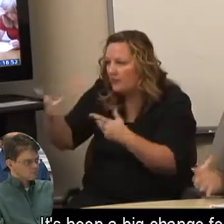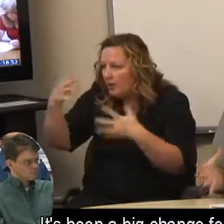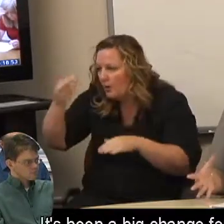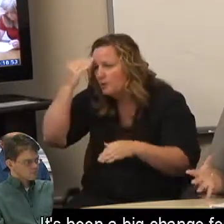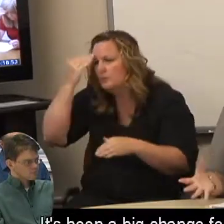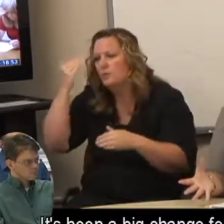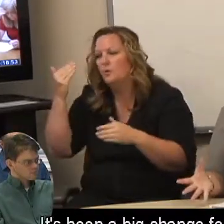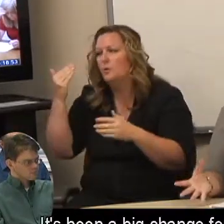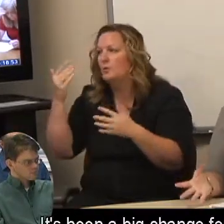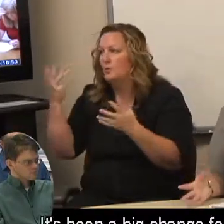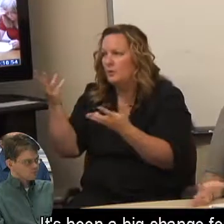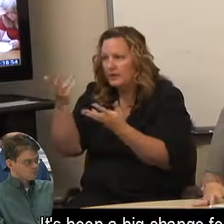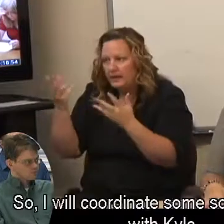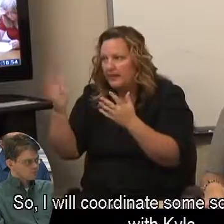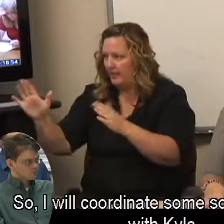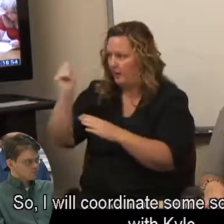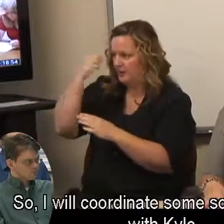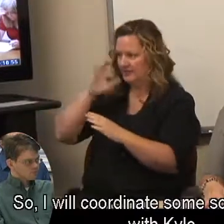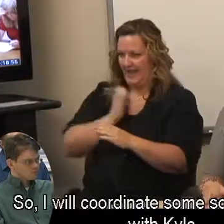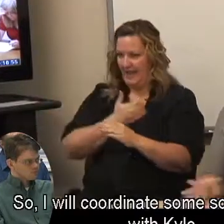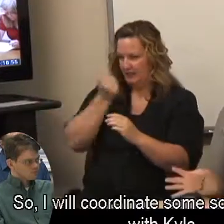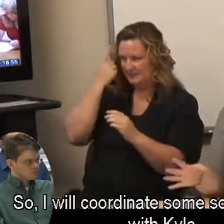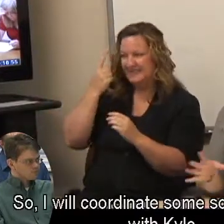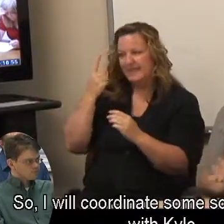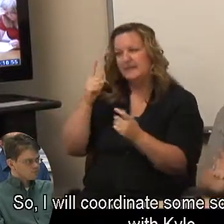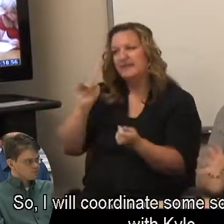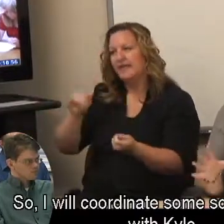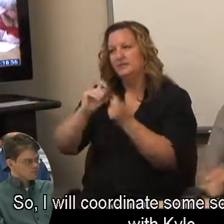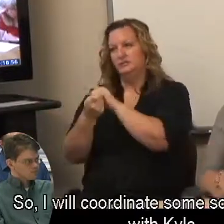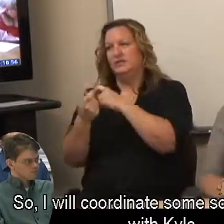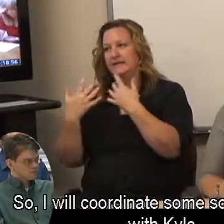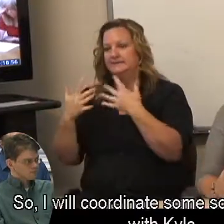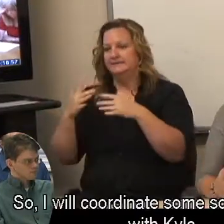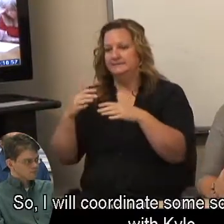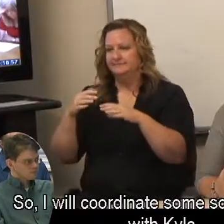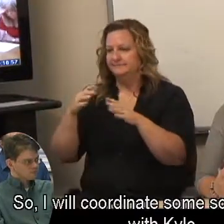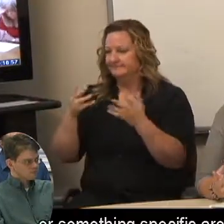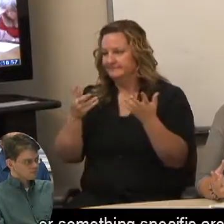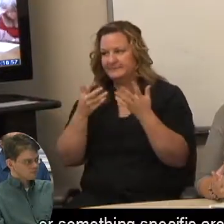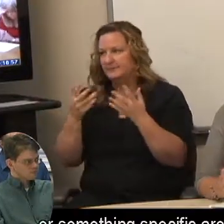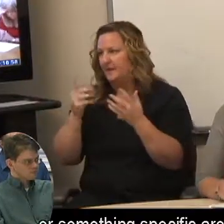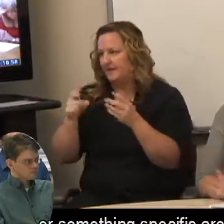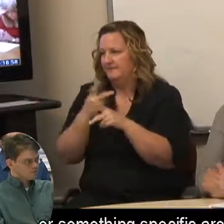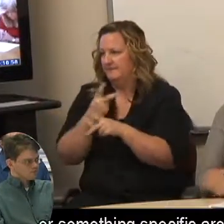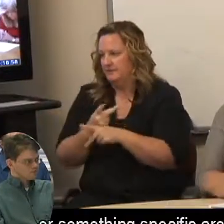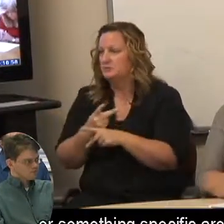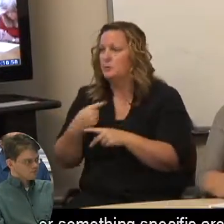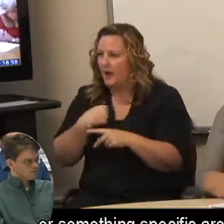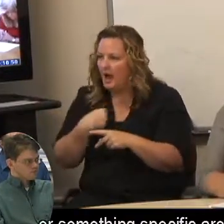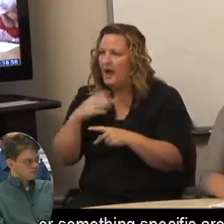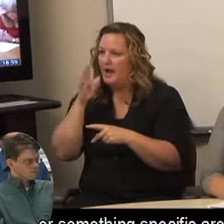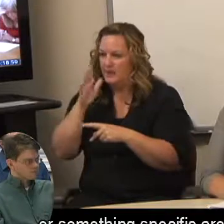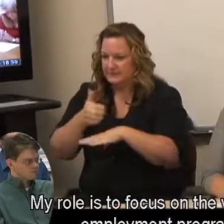It's been a big change for us, too. So, I will coordinate some sort of training with Kyle or something specific around that.